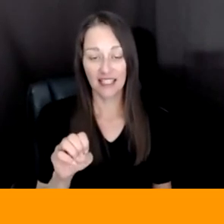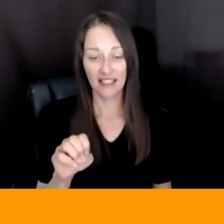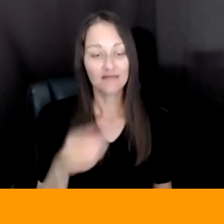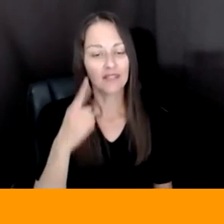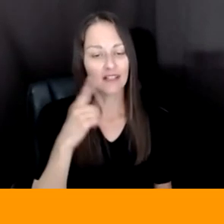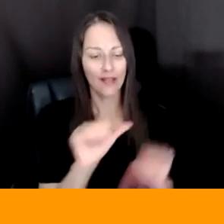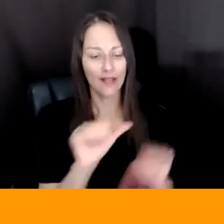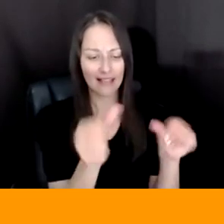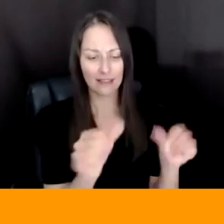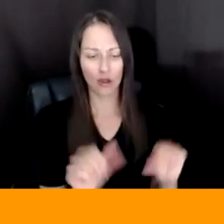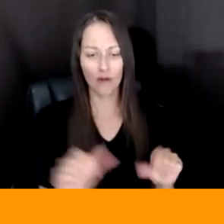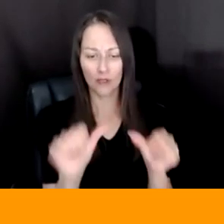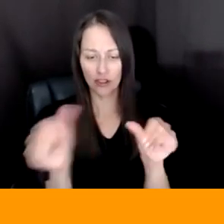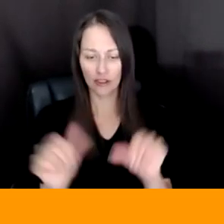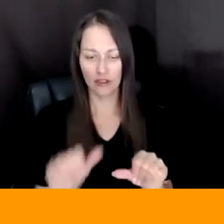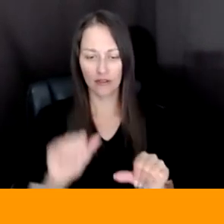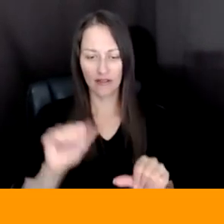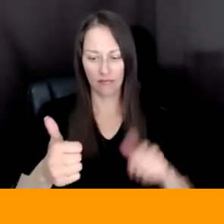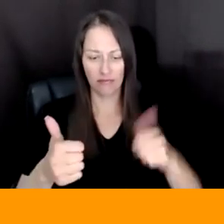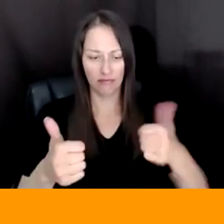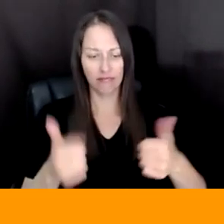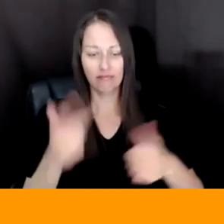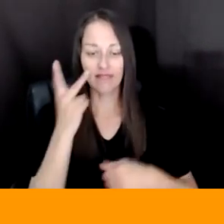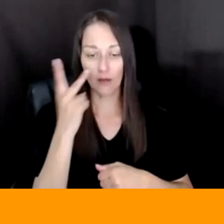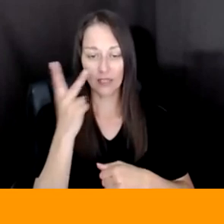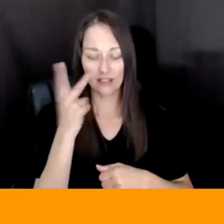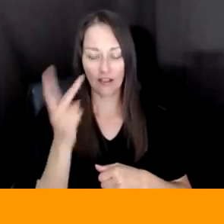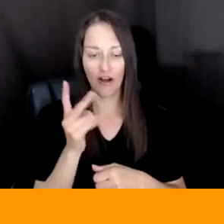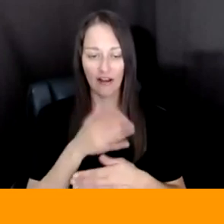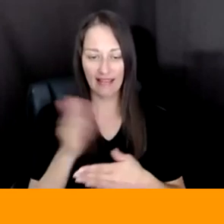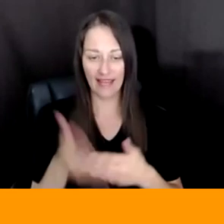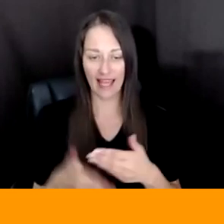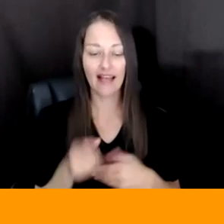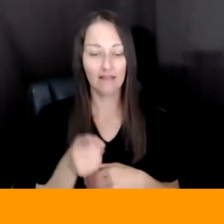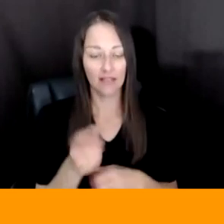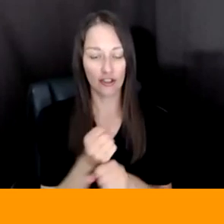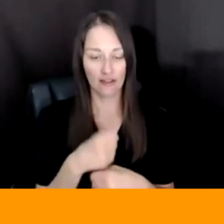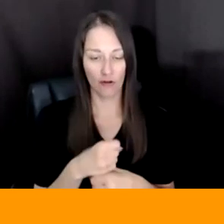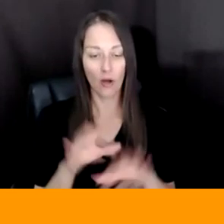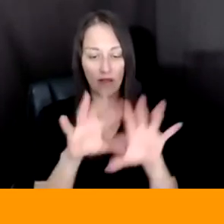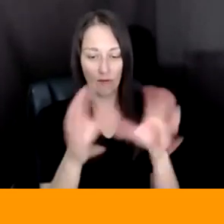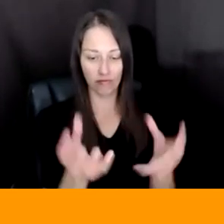THAT WE, THAT WE SAW AT THE END, THAT YOU CREATED - NOW WHEN YOU, IT LOOKS LIKE IT'S SOMETHING THAT